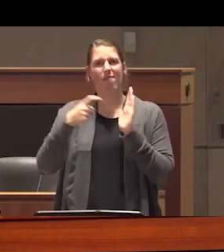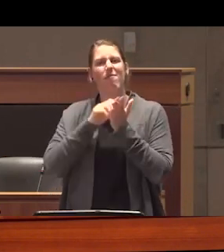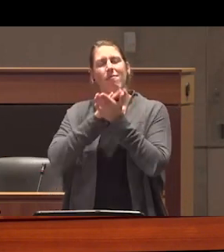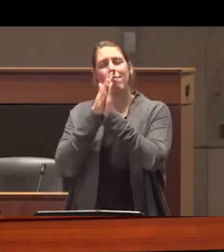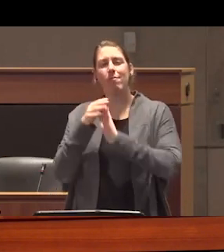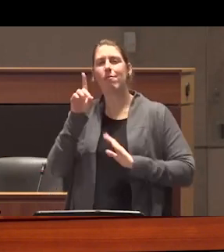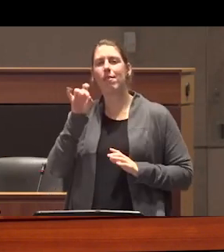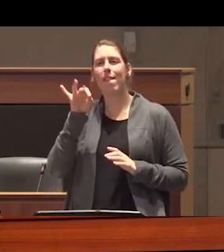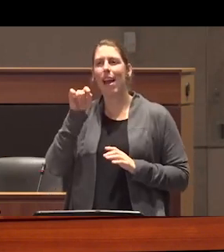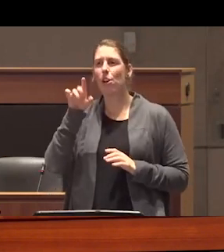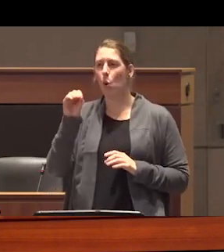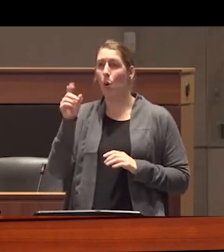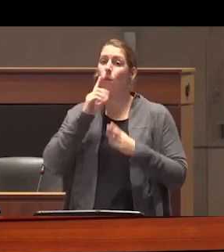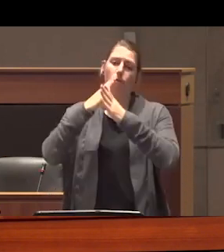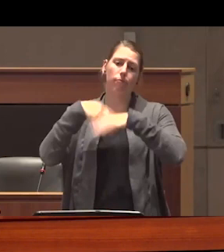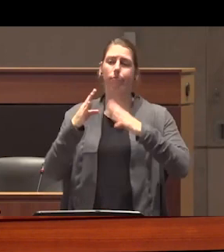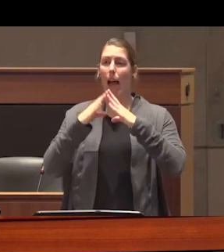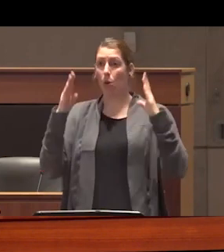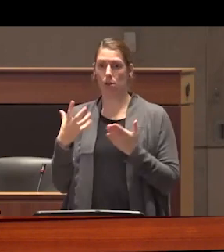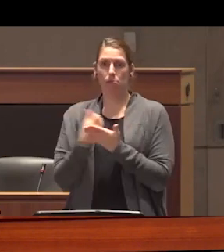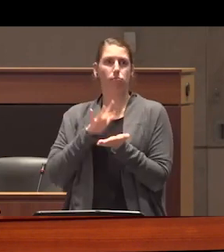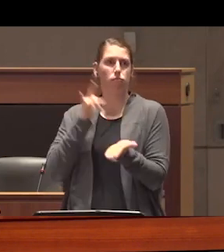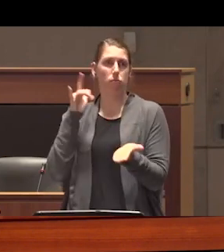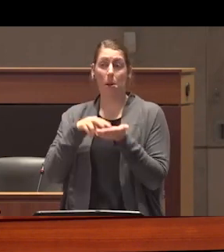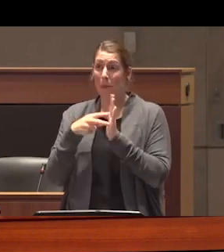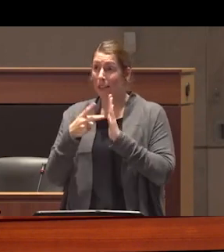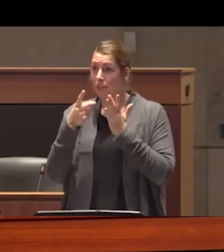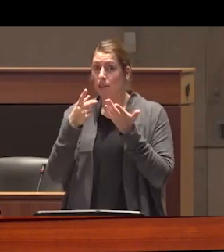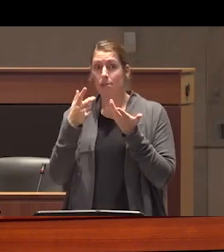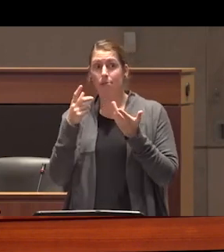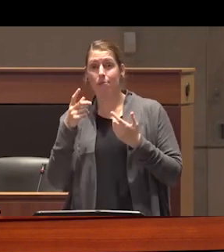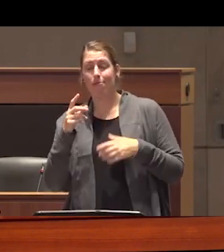for lowincome low barrier housing but people aren't predicted by the residential tency act